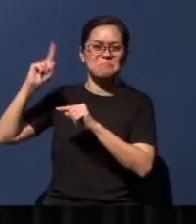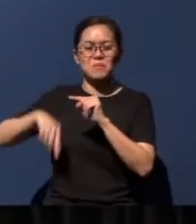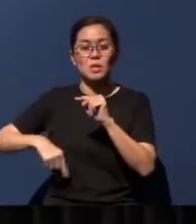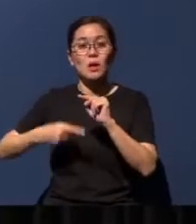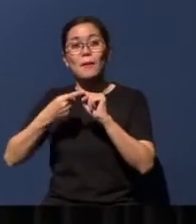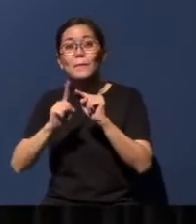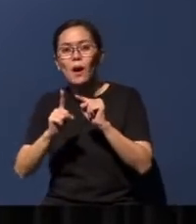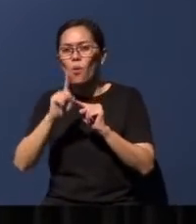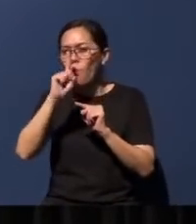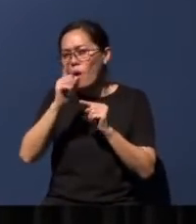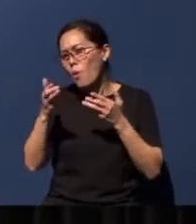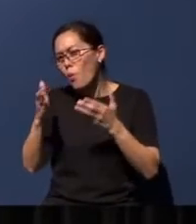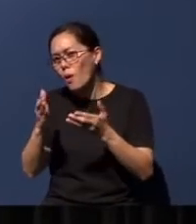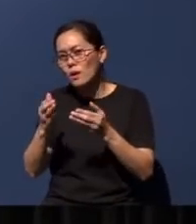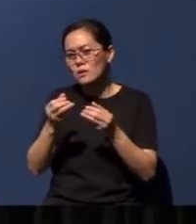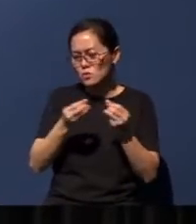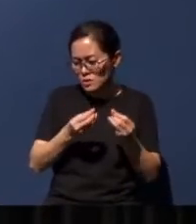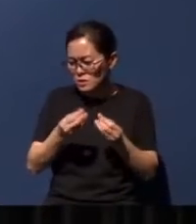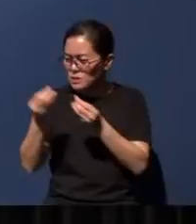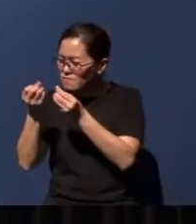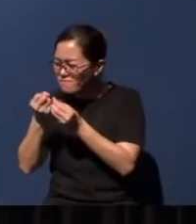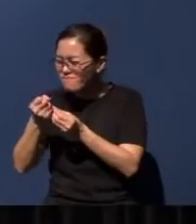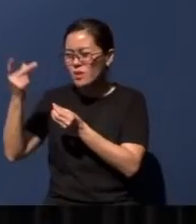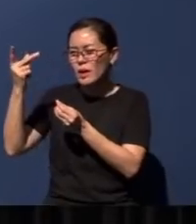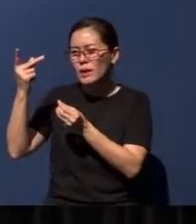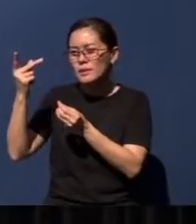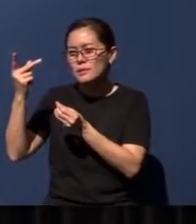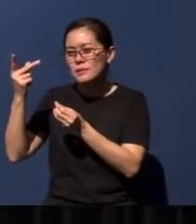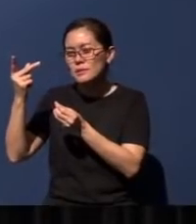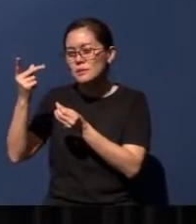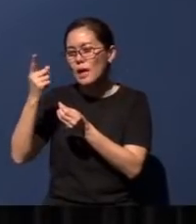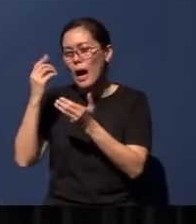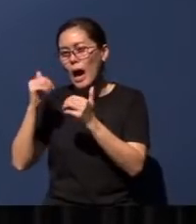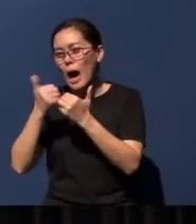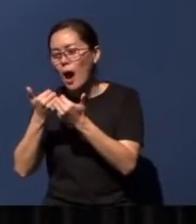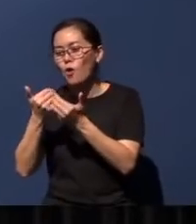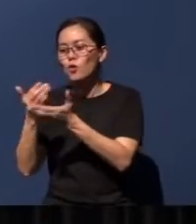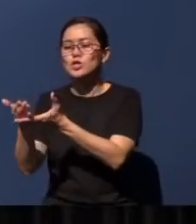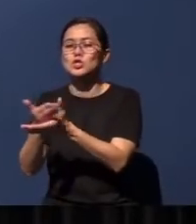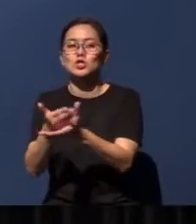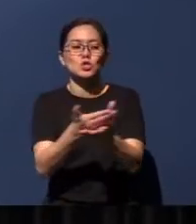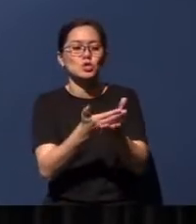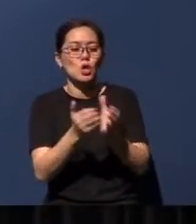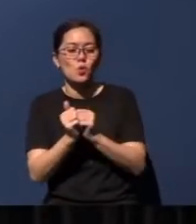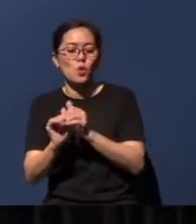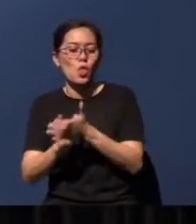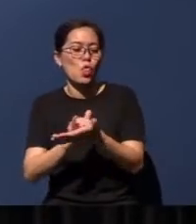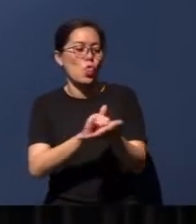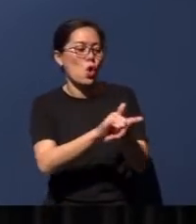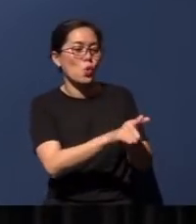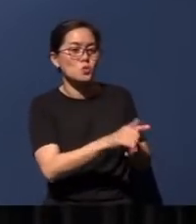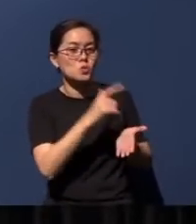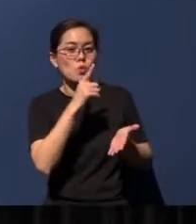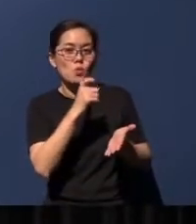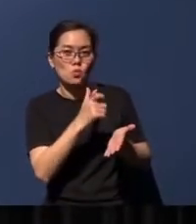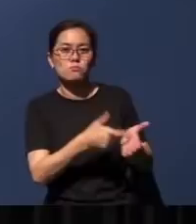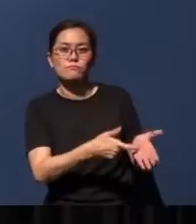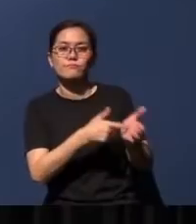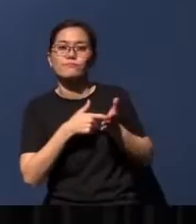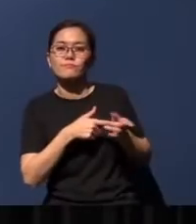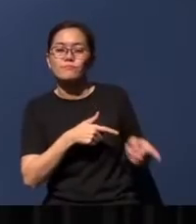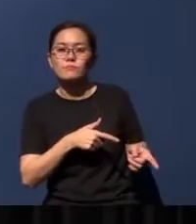some of God's goodness is to share them with those who are in need, especially those that Micah had been